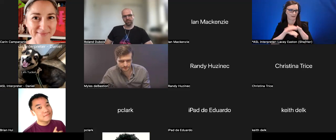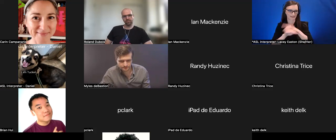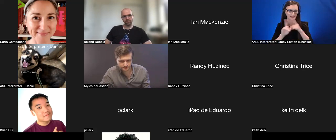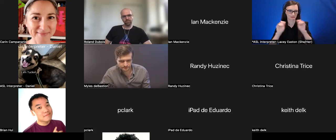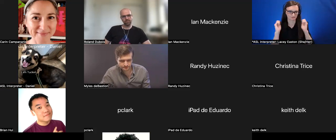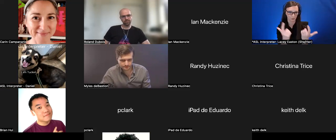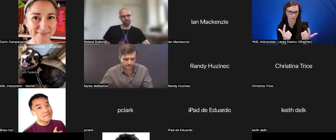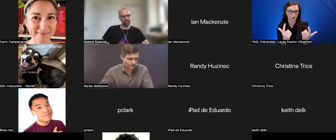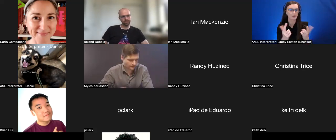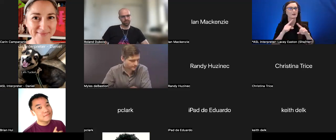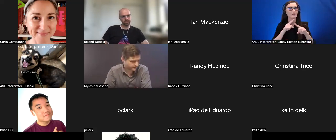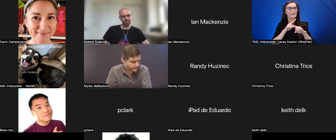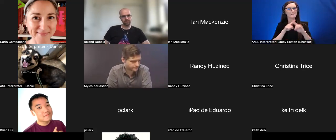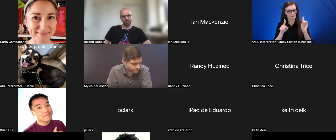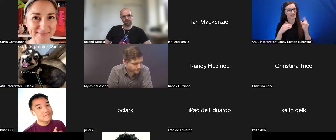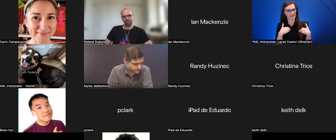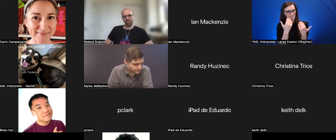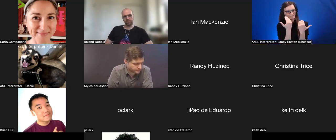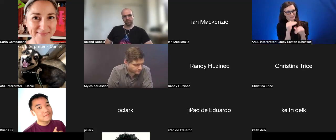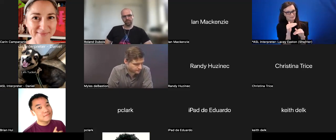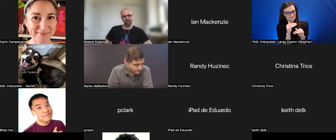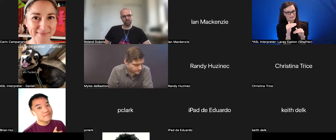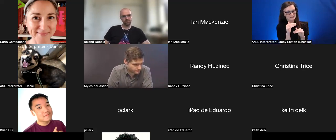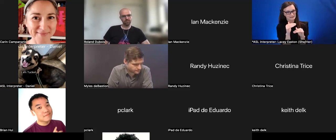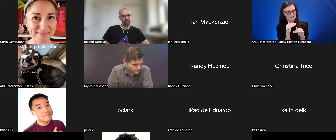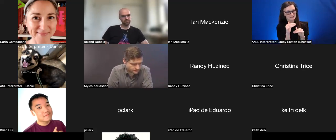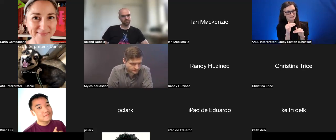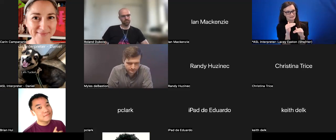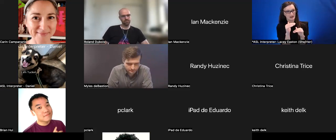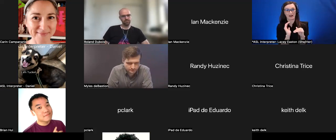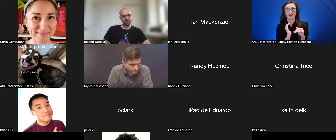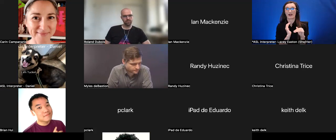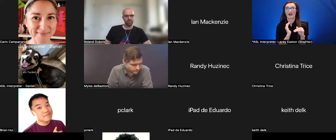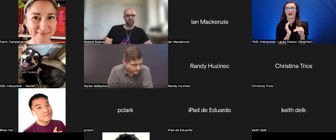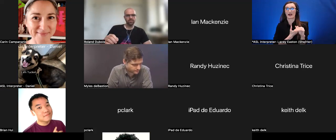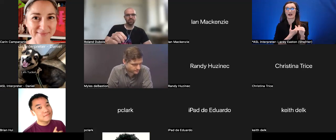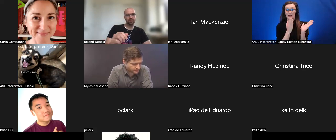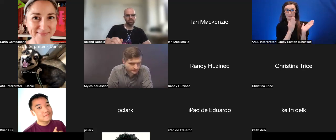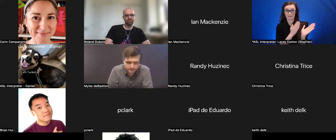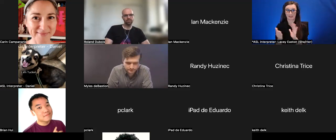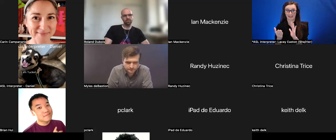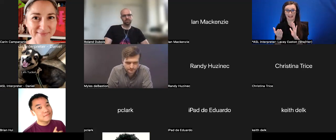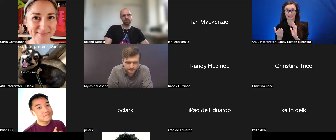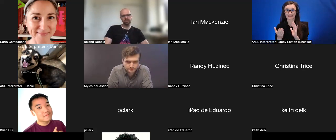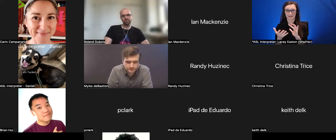constraints that we have, our best laid plans fell apart. This was mentioned earlier, similarly,